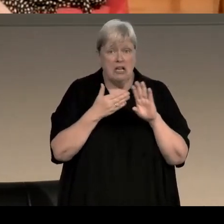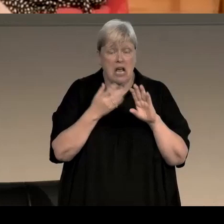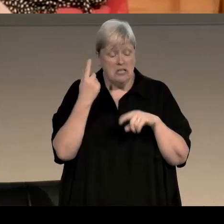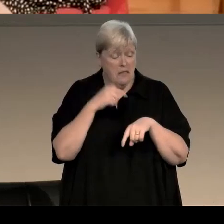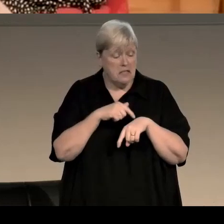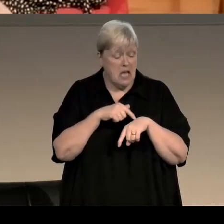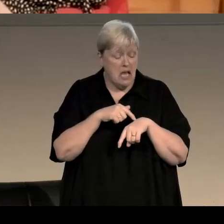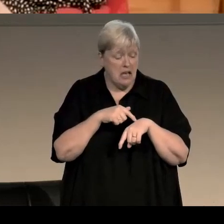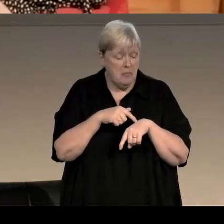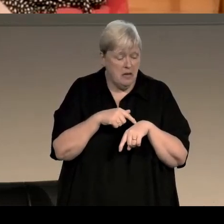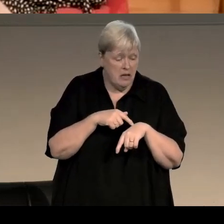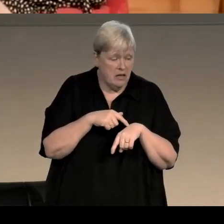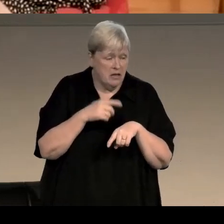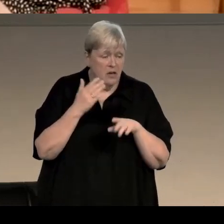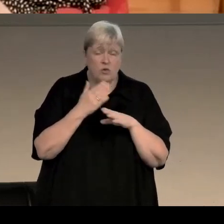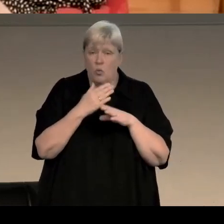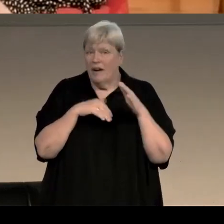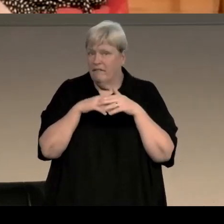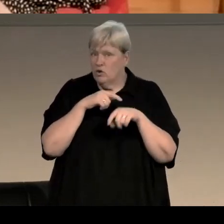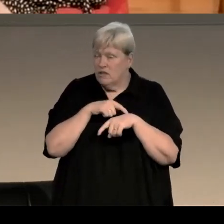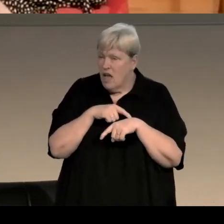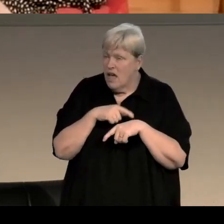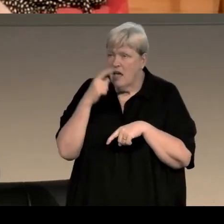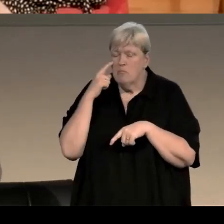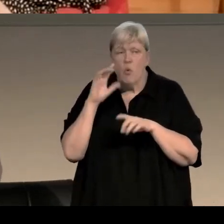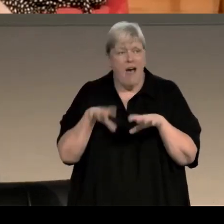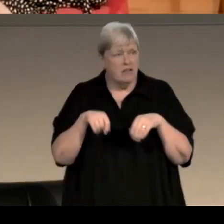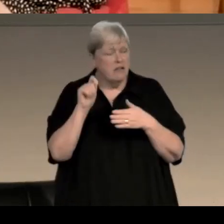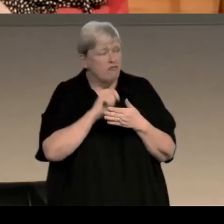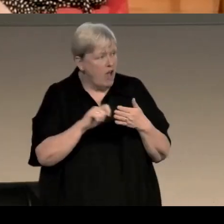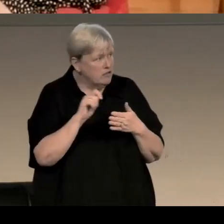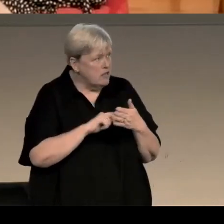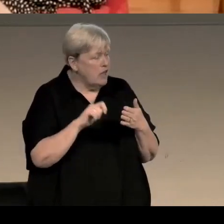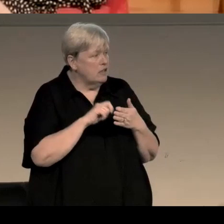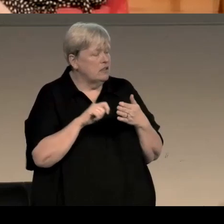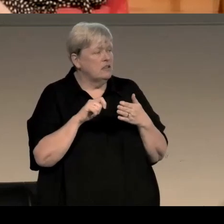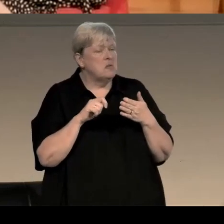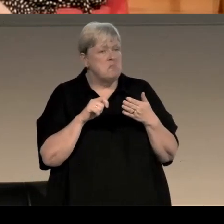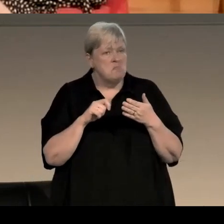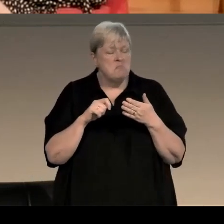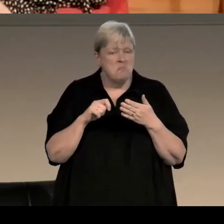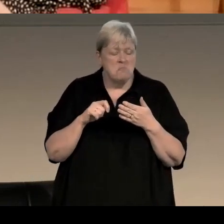I was working full time when I started writing the first of my Lindsay Gordons.